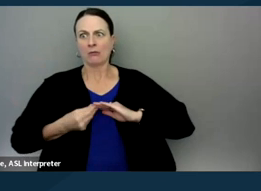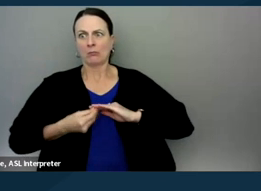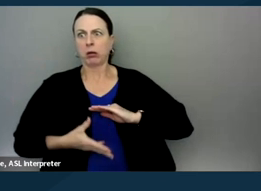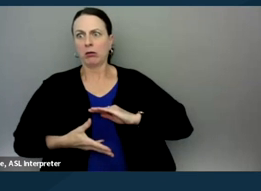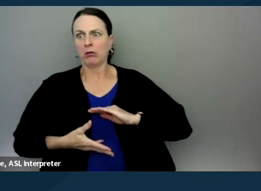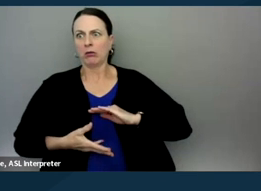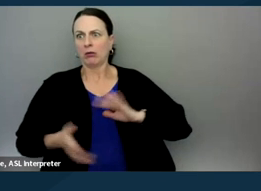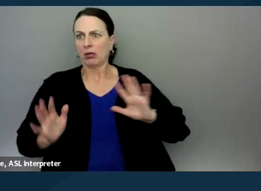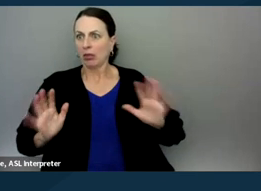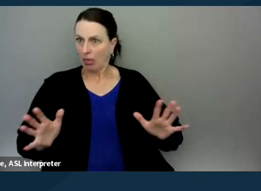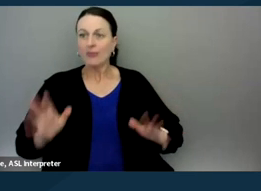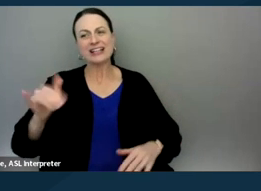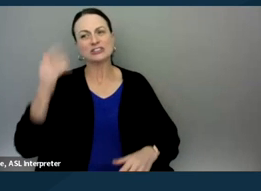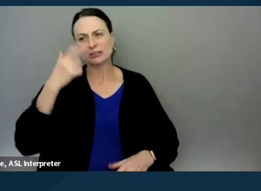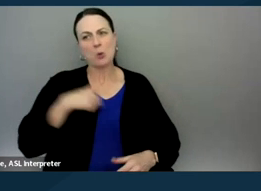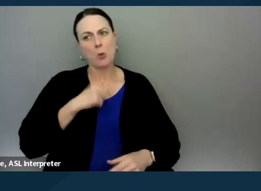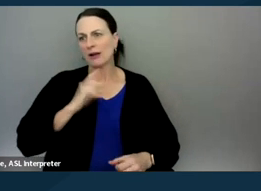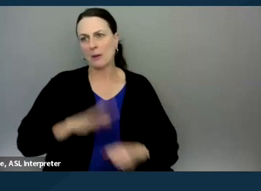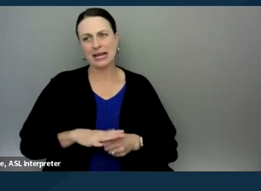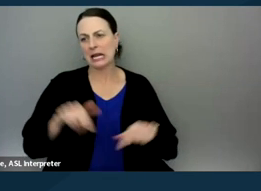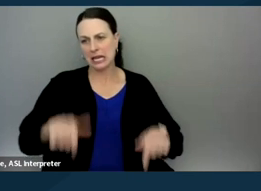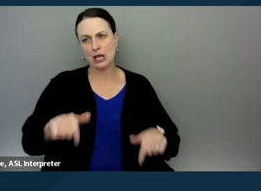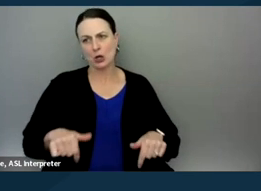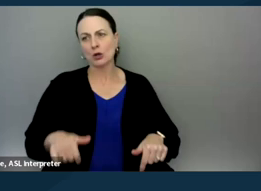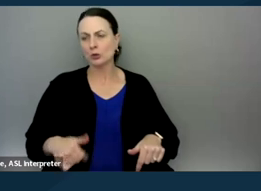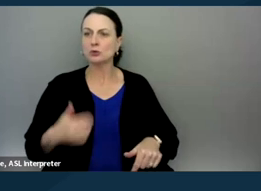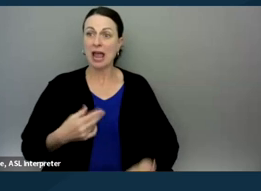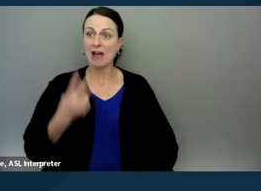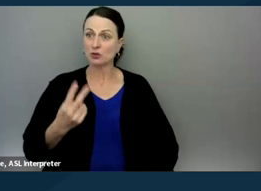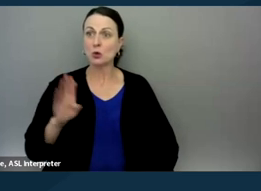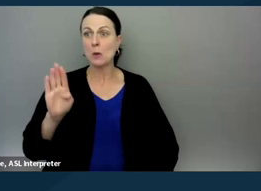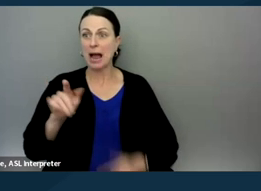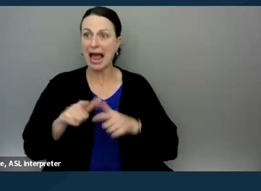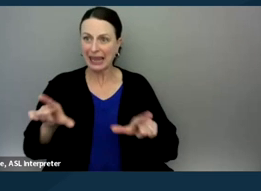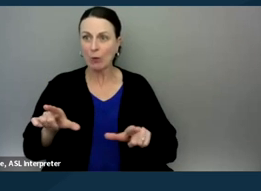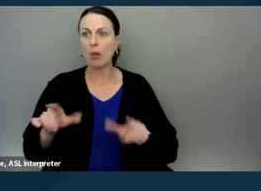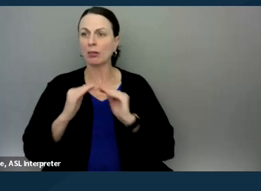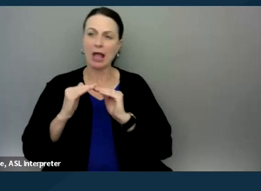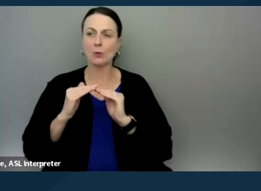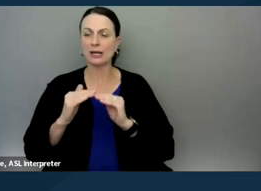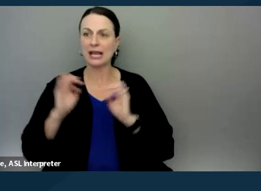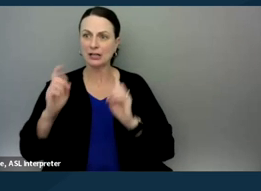we're pretty committed here at DREDF. You know, we have two bilingual equity education advocates,